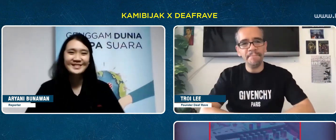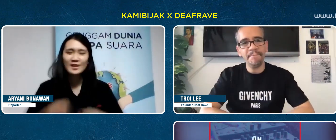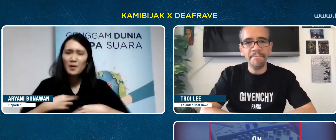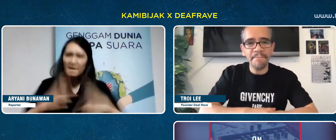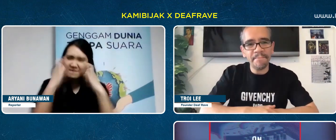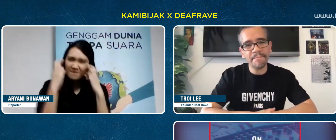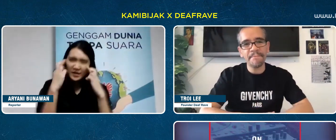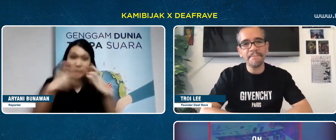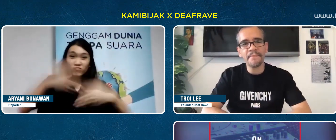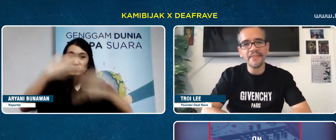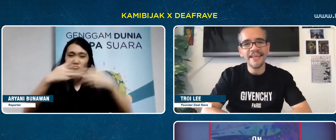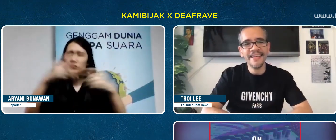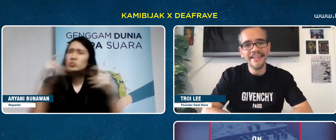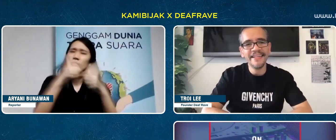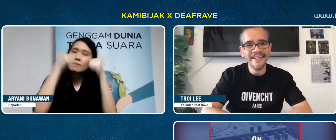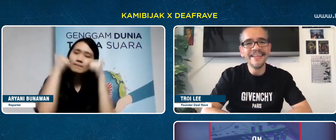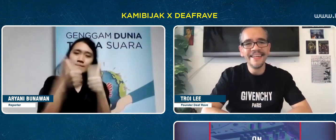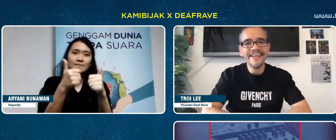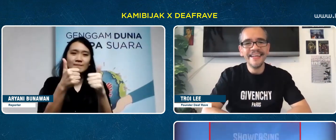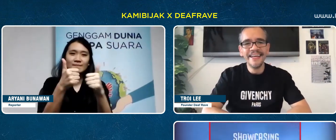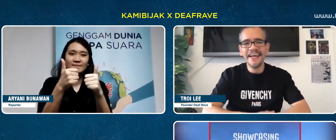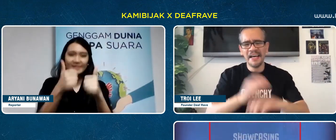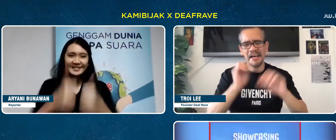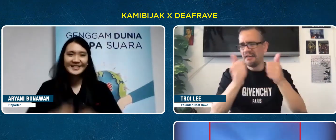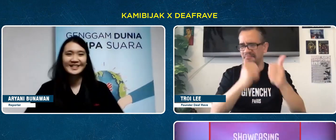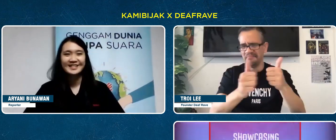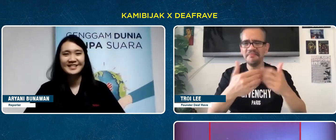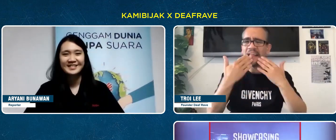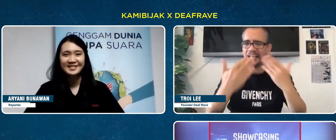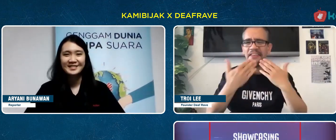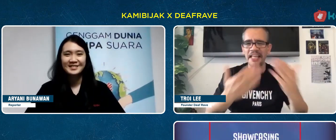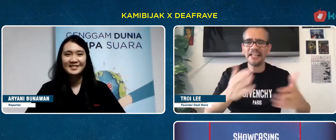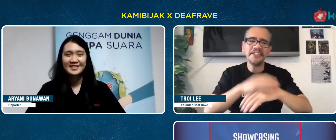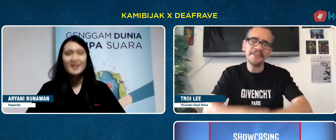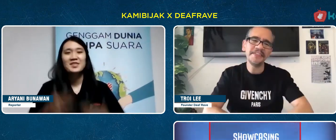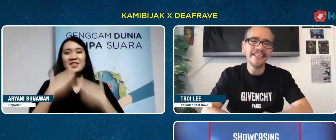run out Yes, I hope so too! Okay, thanks, thanks.